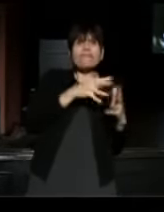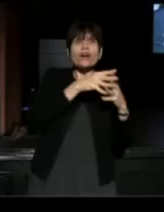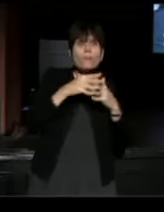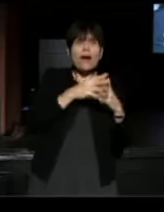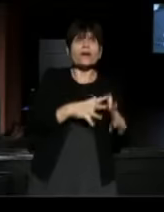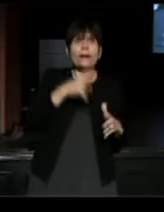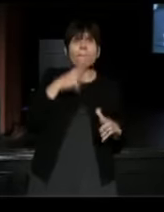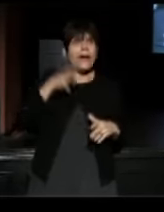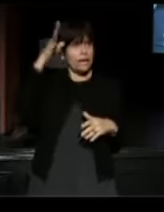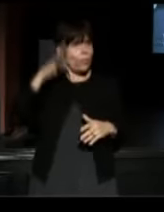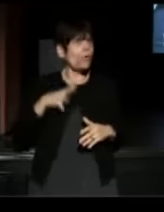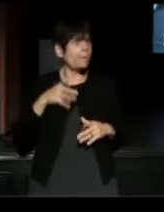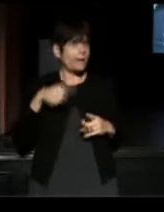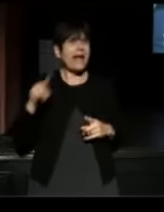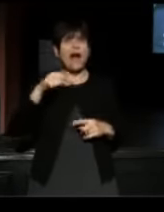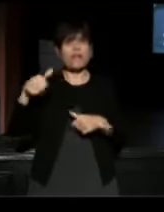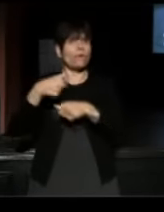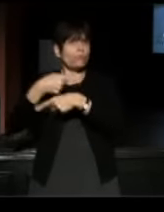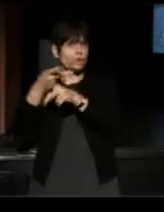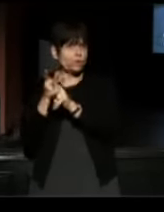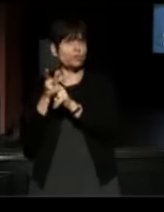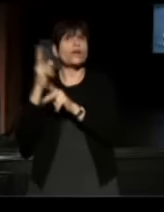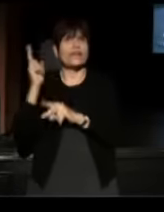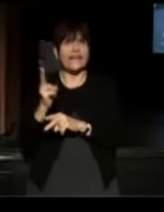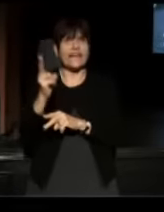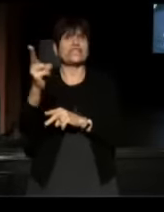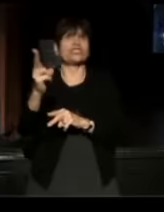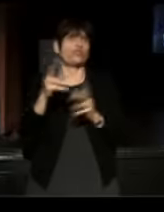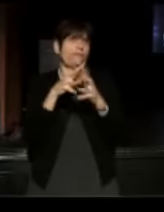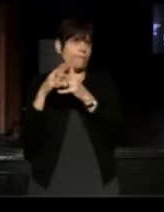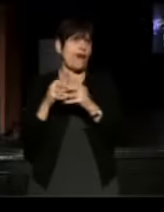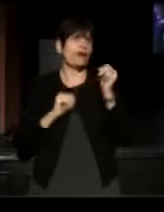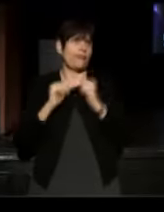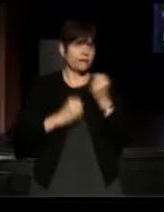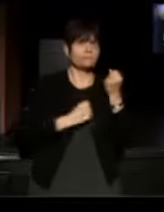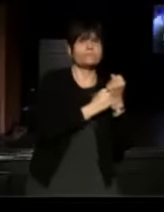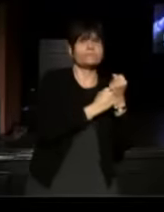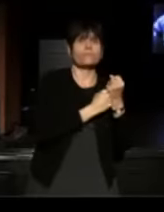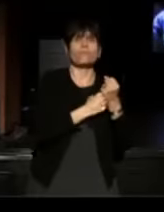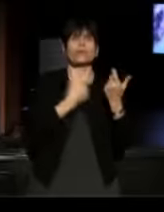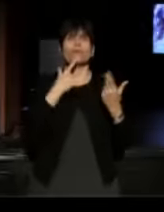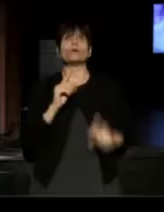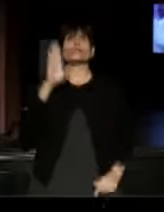than any other producer in the history of the American theatre. (Muriel Miguel) We were tall, we were short, we were skinny,